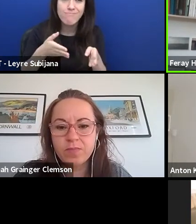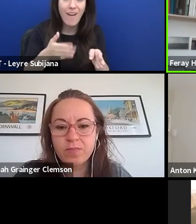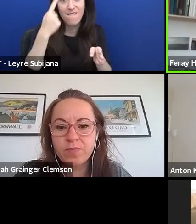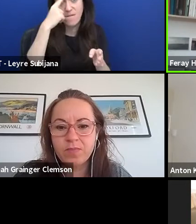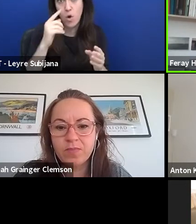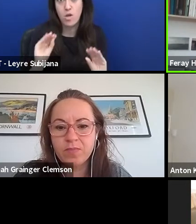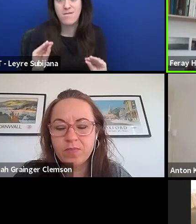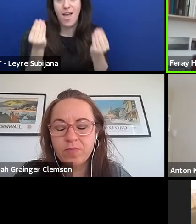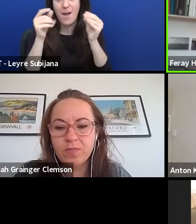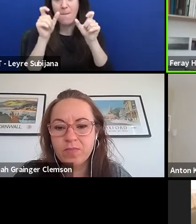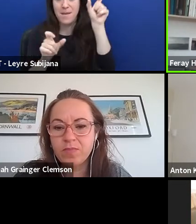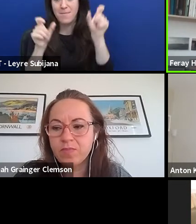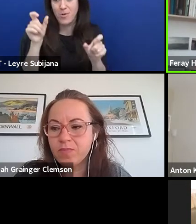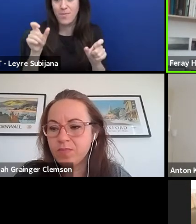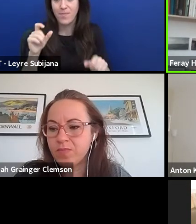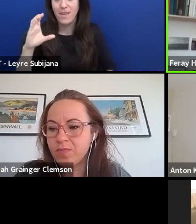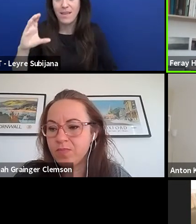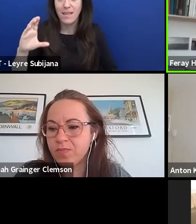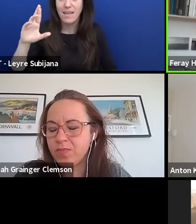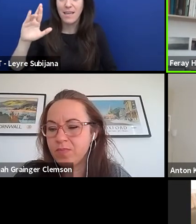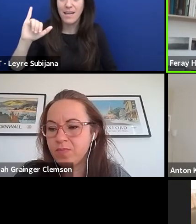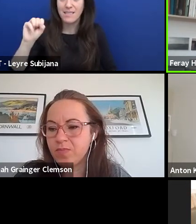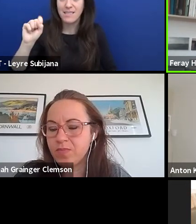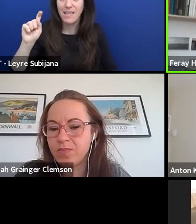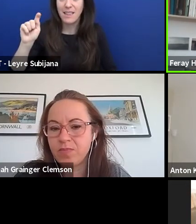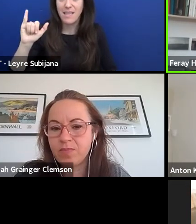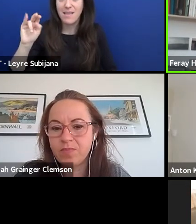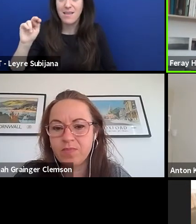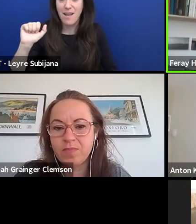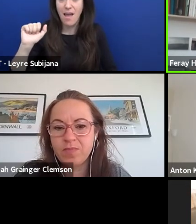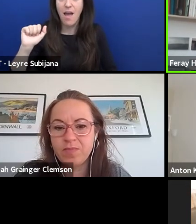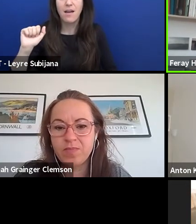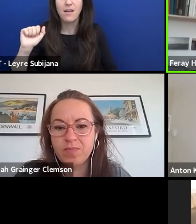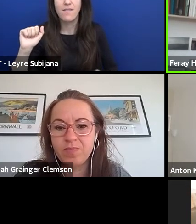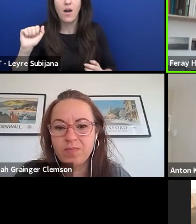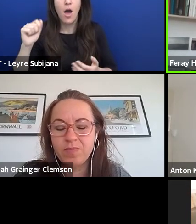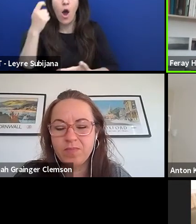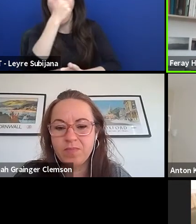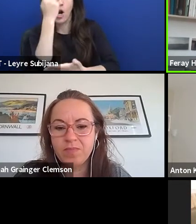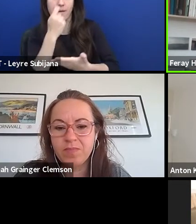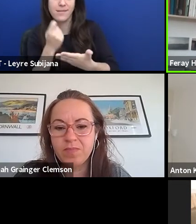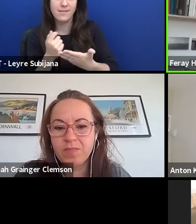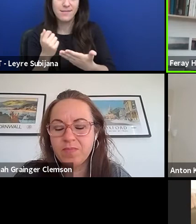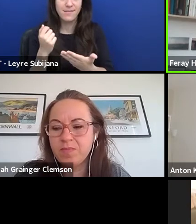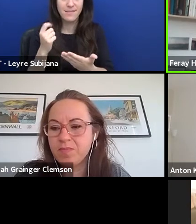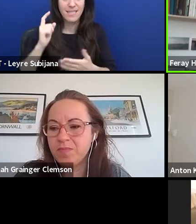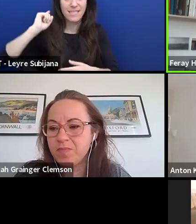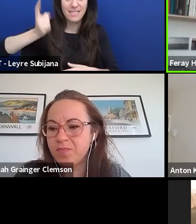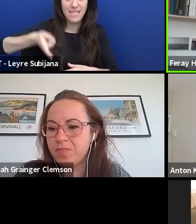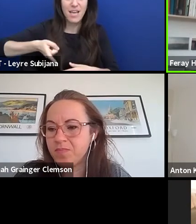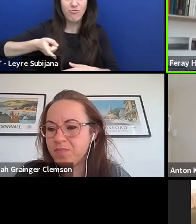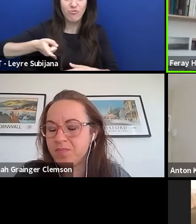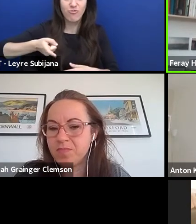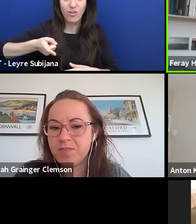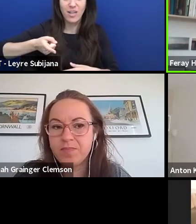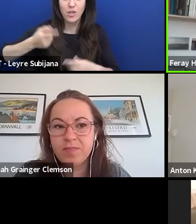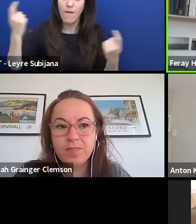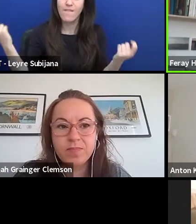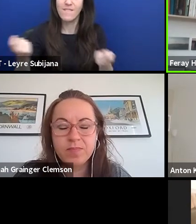Cristina is also the Artistic Director of New Generations Festival Producer